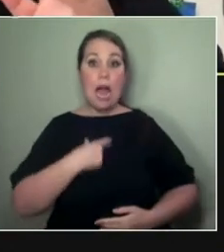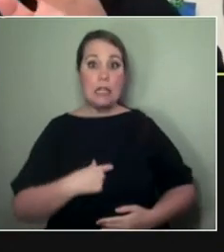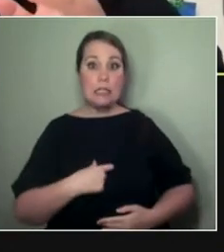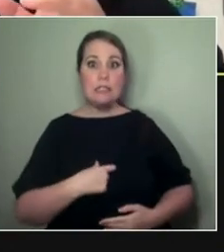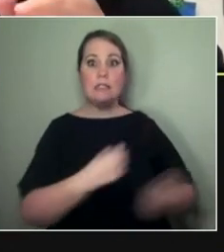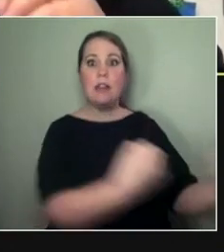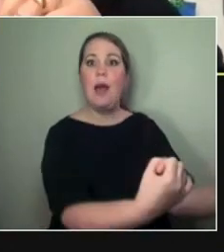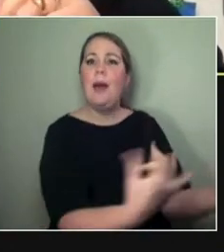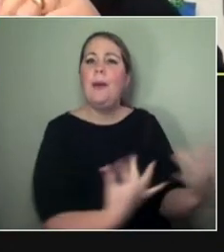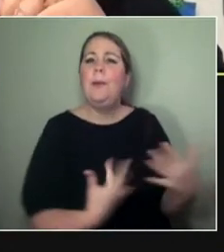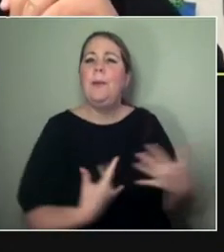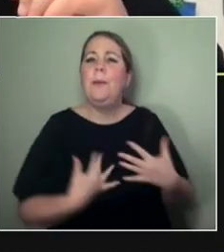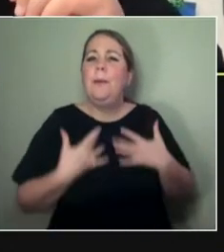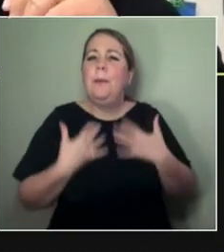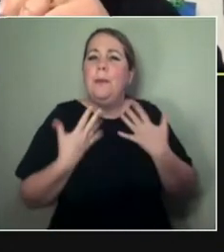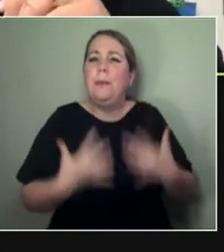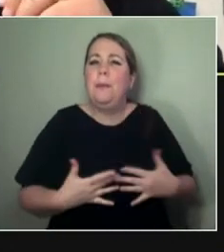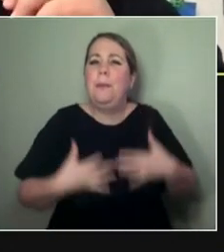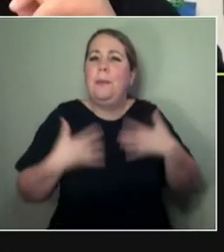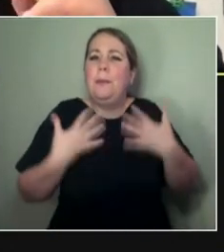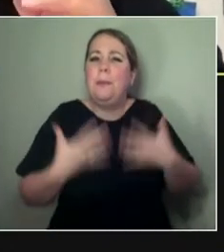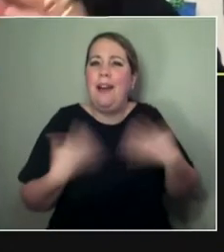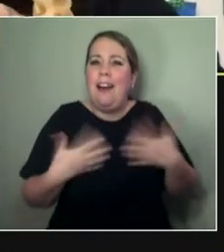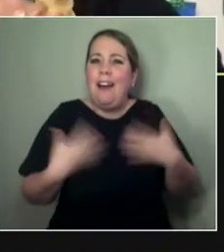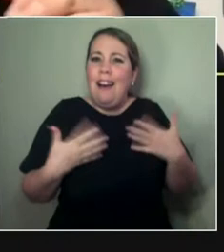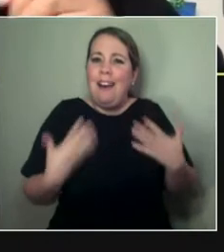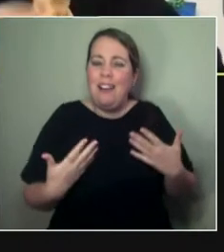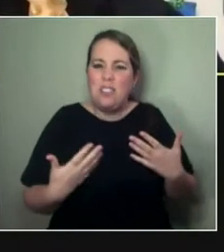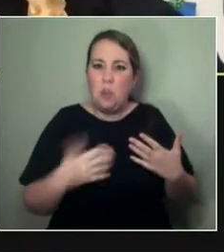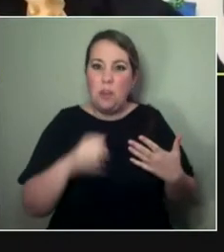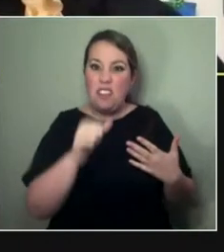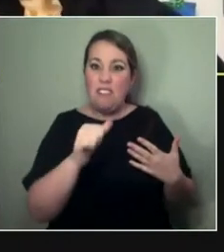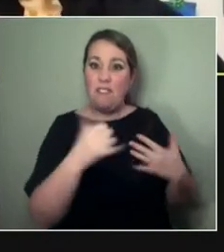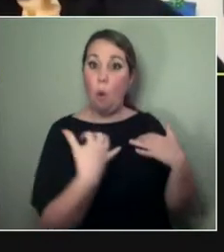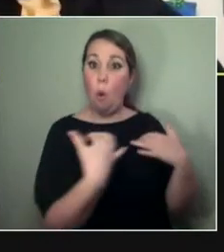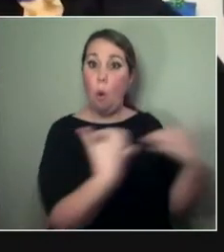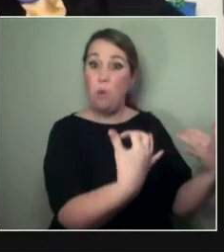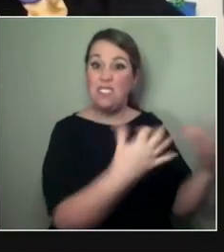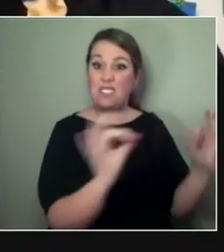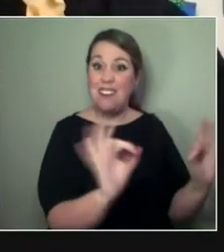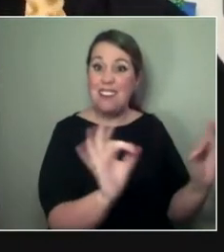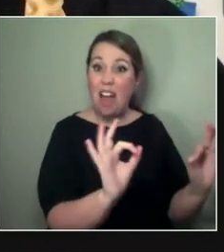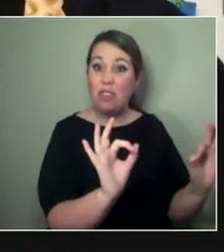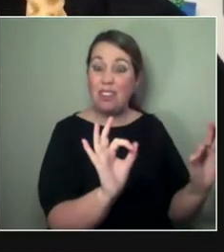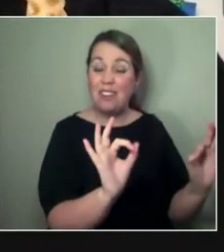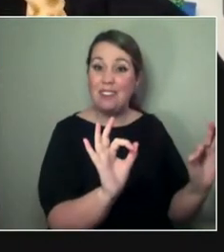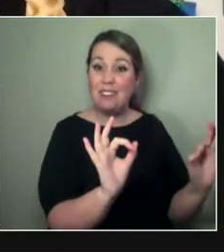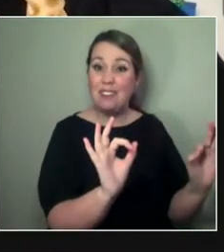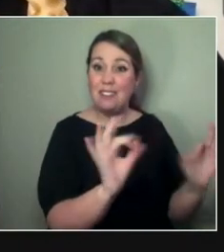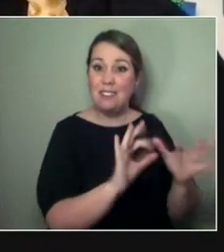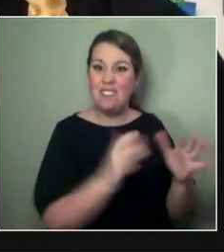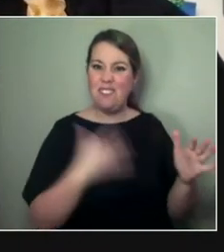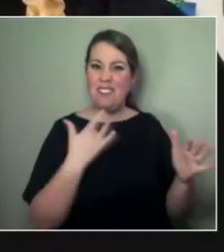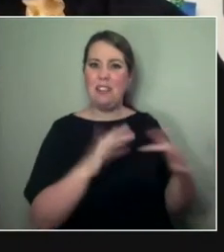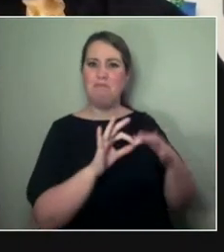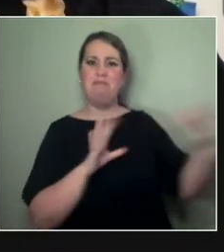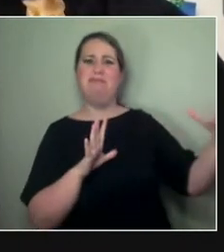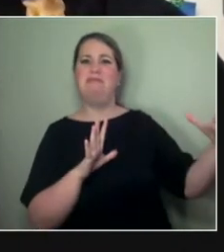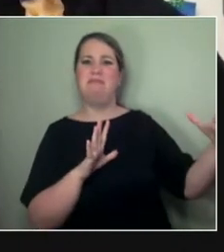So, yeah, the refraction is kind of like, 'And where does the audience sit within this too?' Yes, exactly.